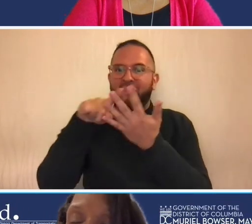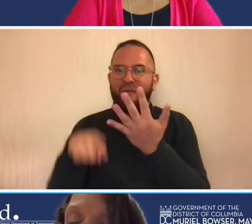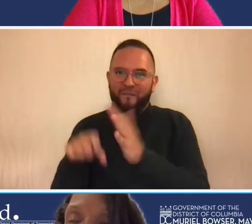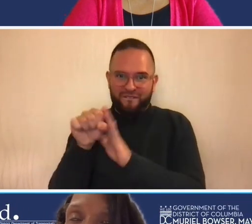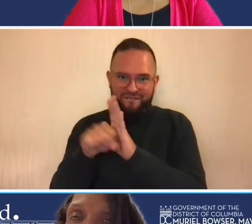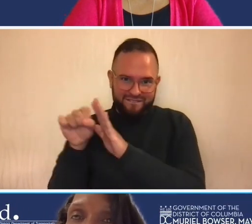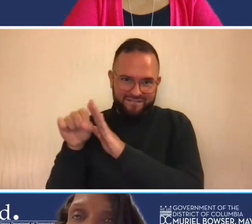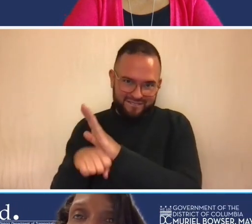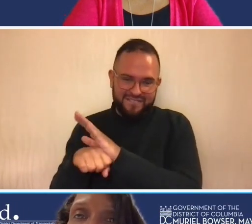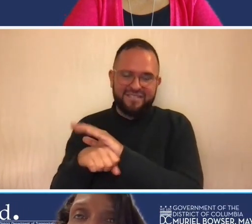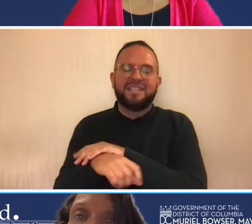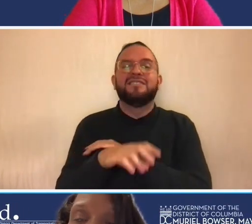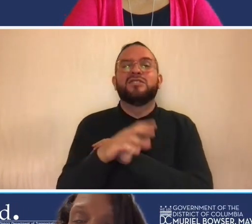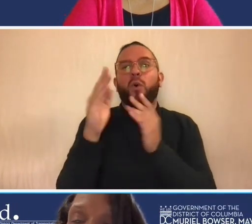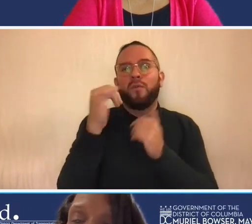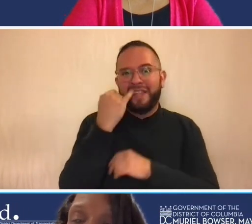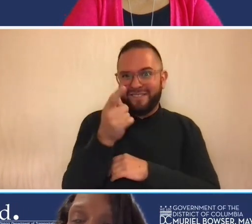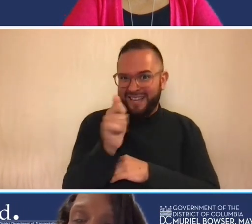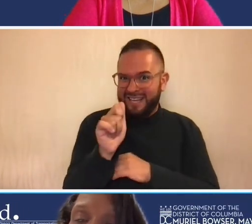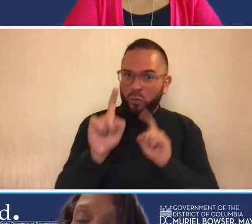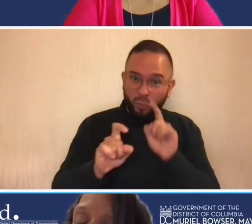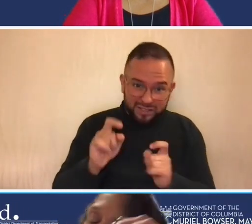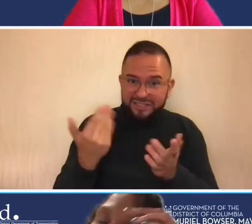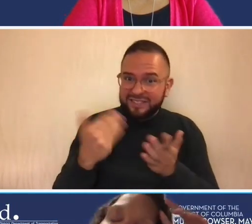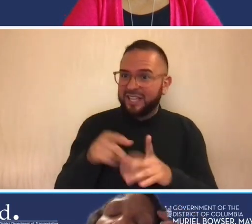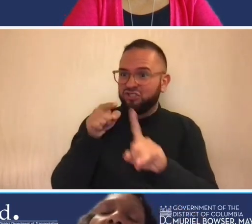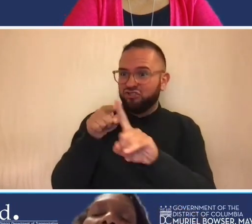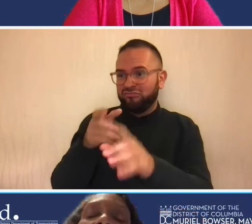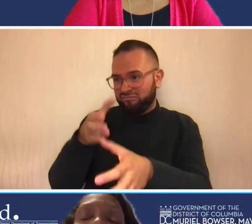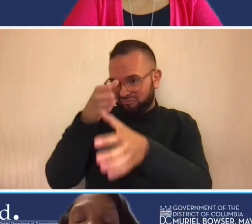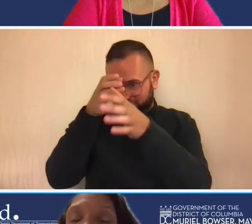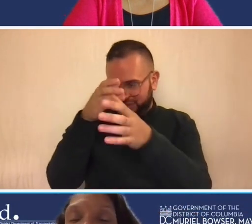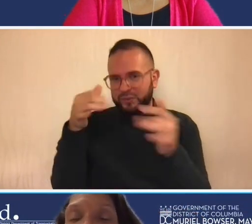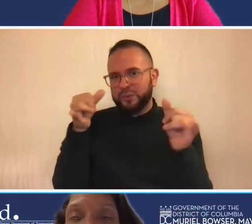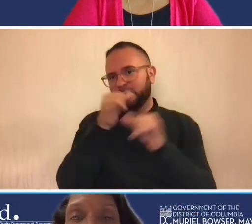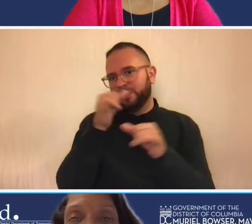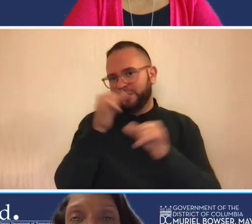questions you're really talking to someone who has the industry's expertise when it comes to